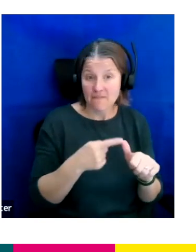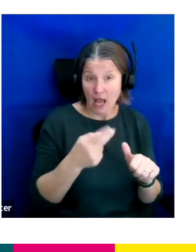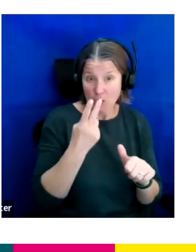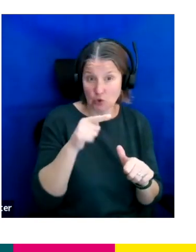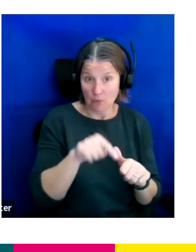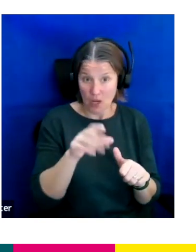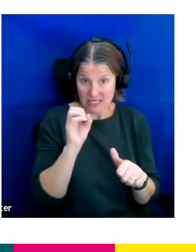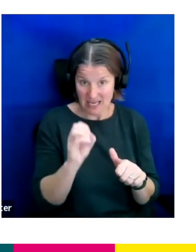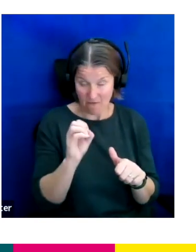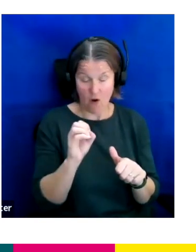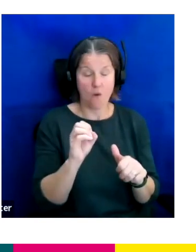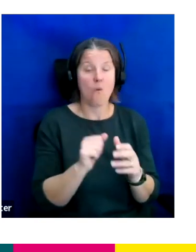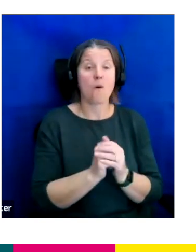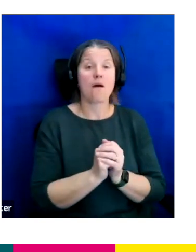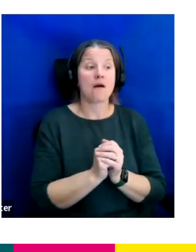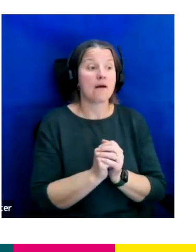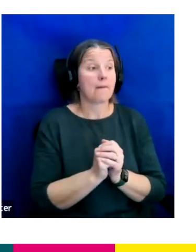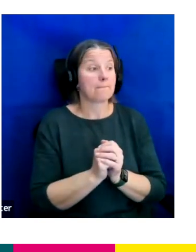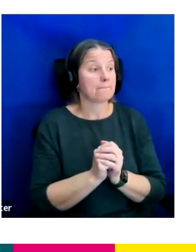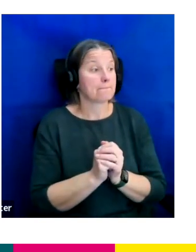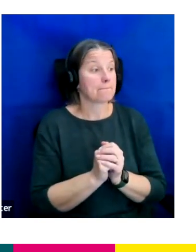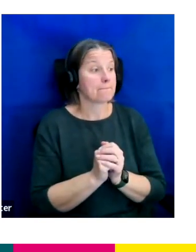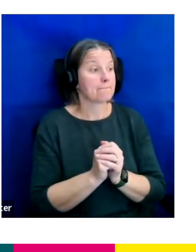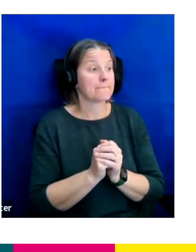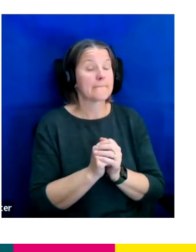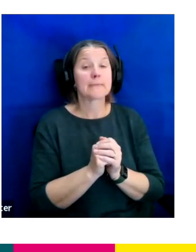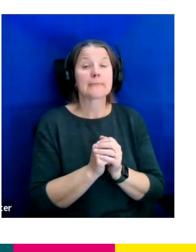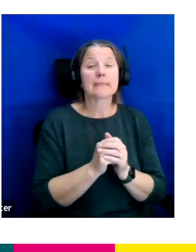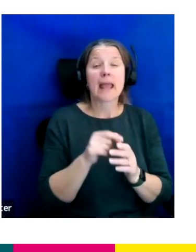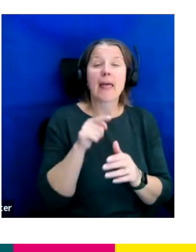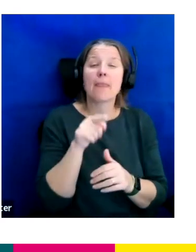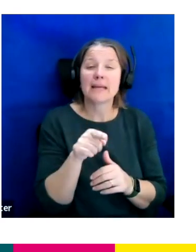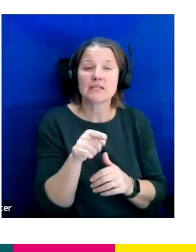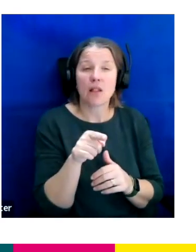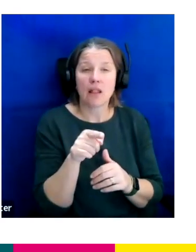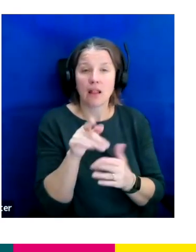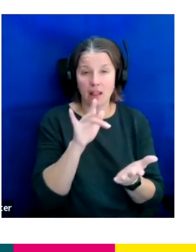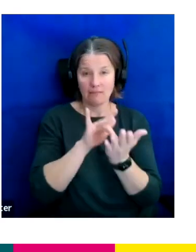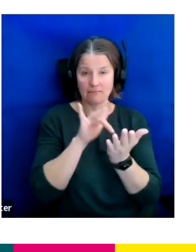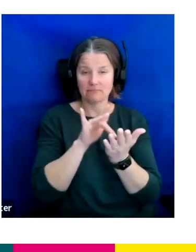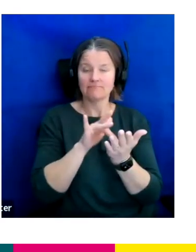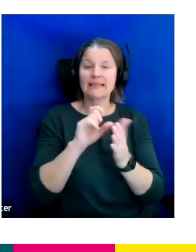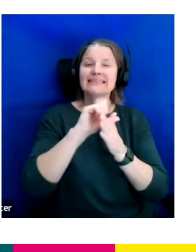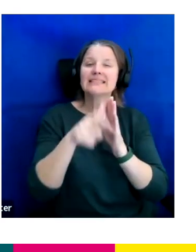In the middle we have a disability Confident leadership badge.